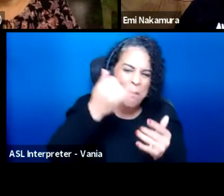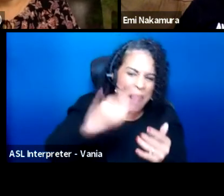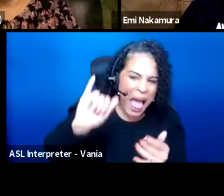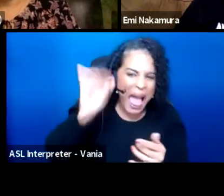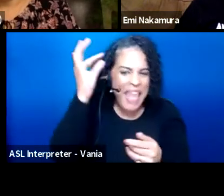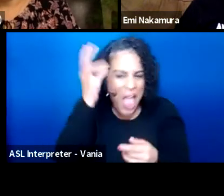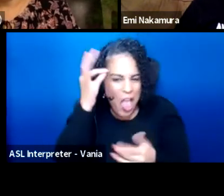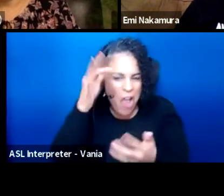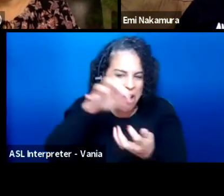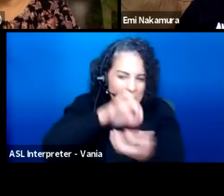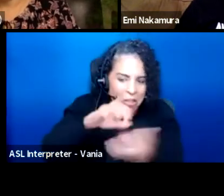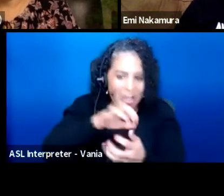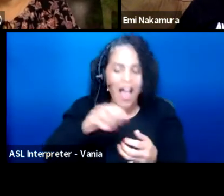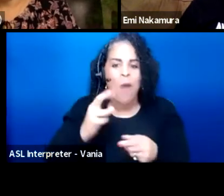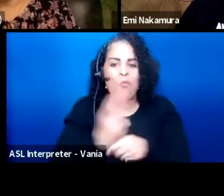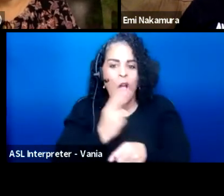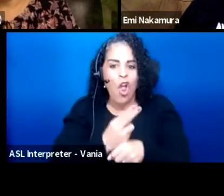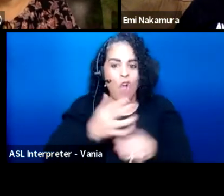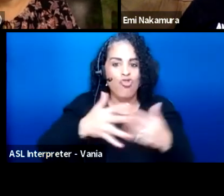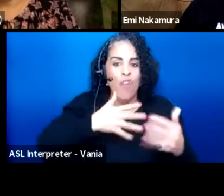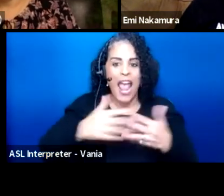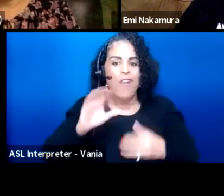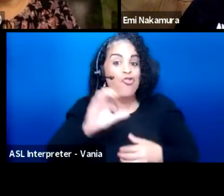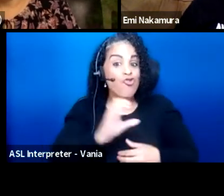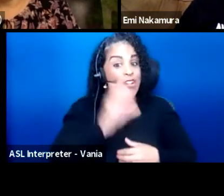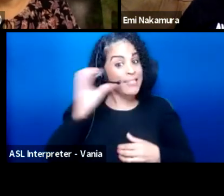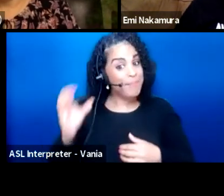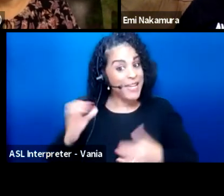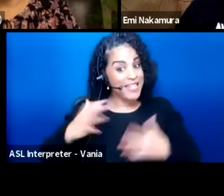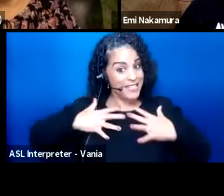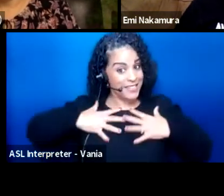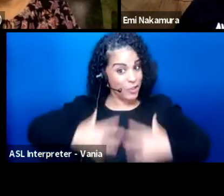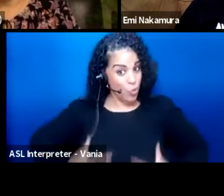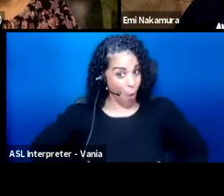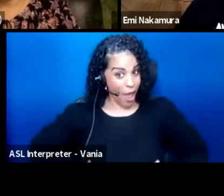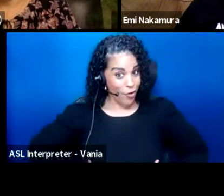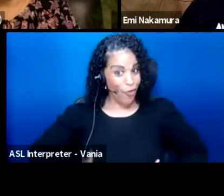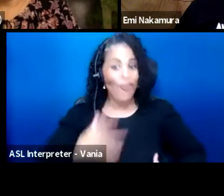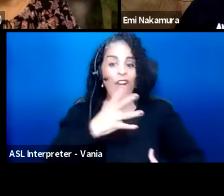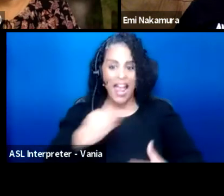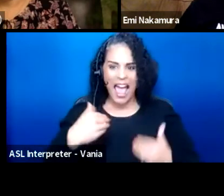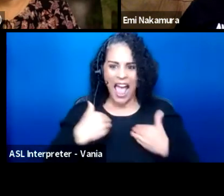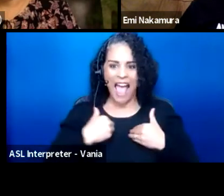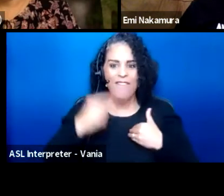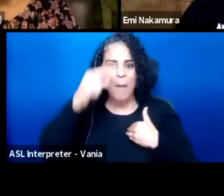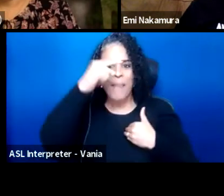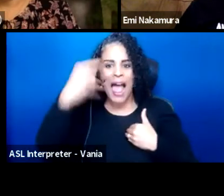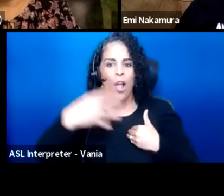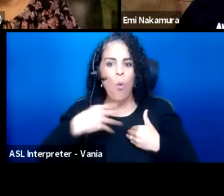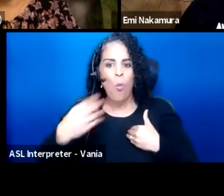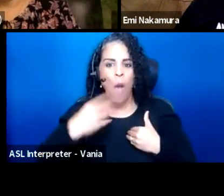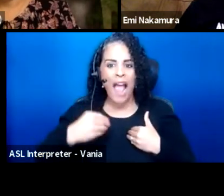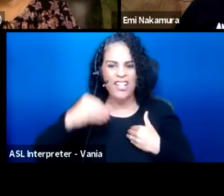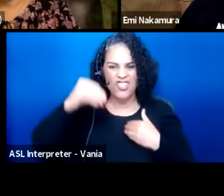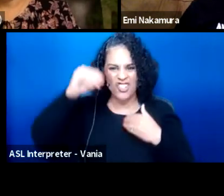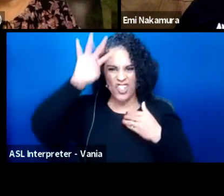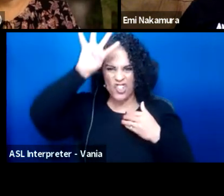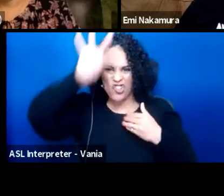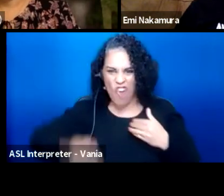I'm wearing a gray Christmas sweater and I have a black and white striped background behind me.